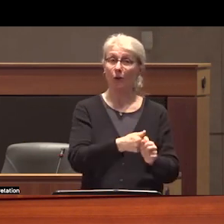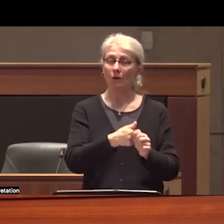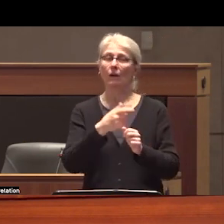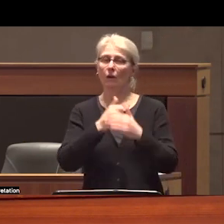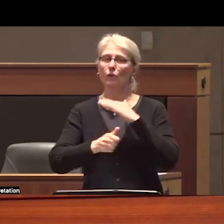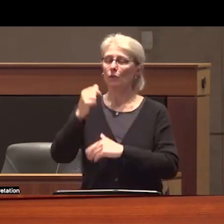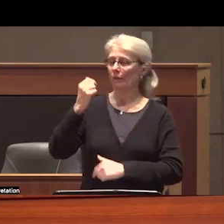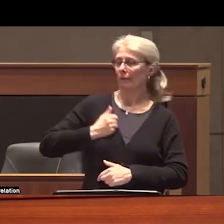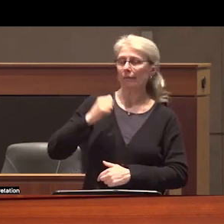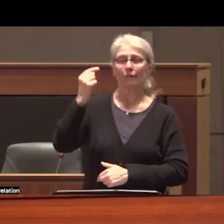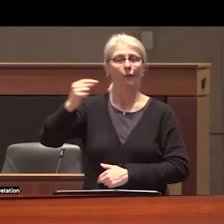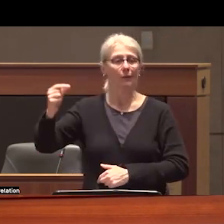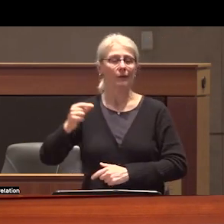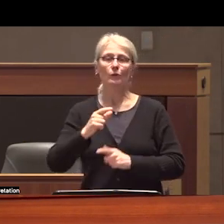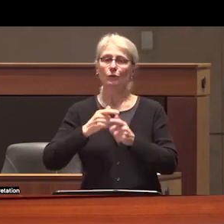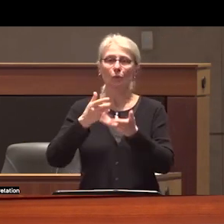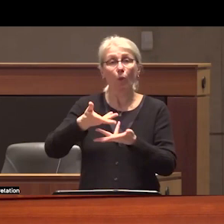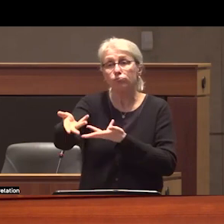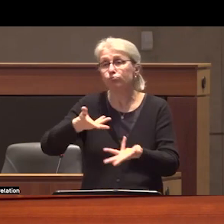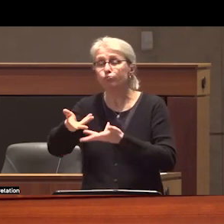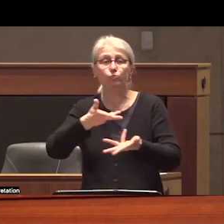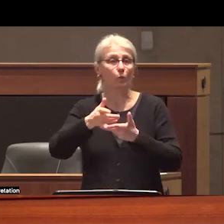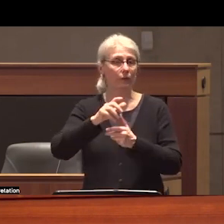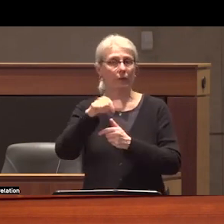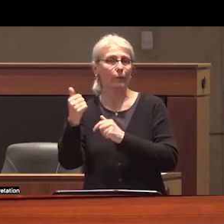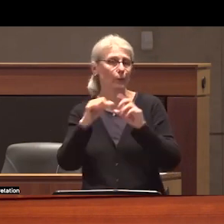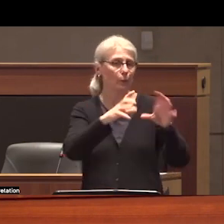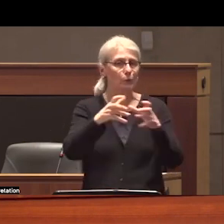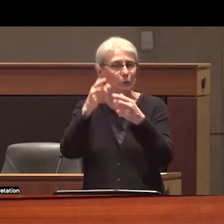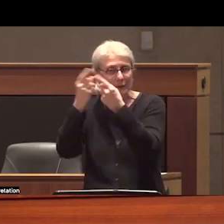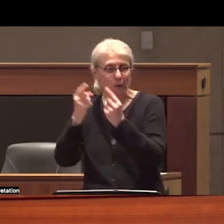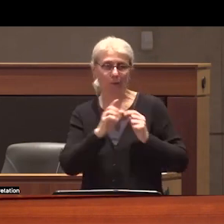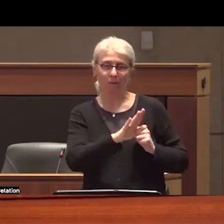the Canadian government to facilitate dialogue between the conflicting parties a judge from the